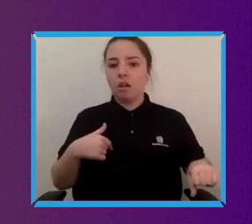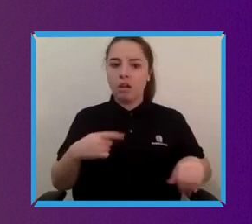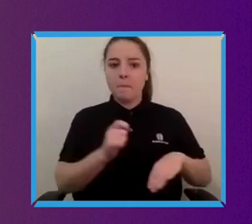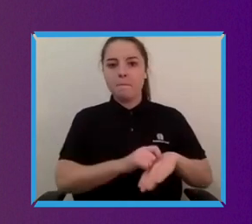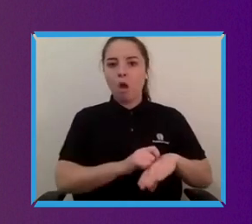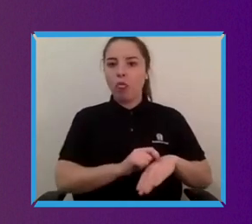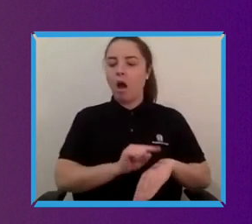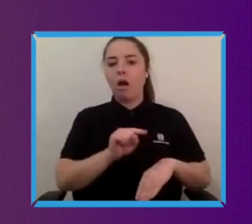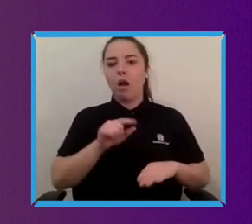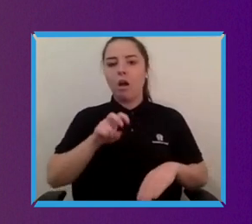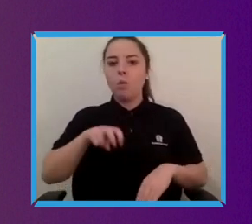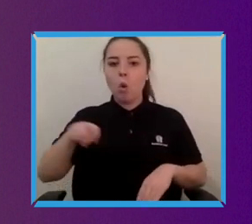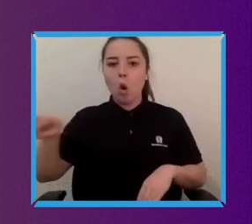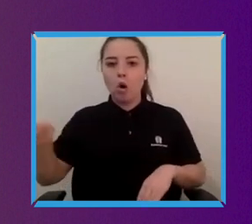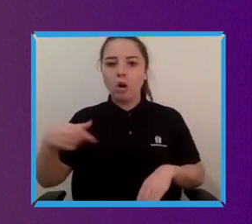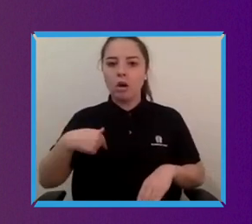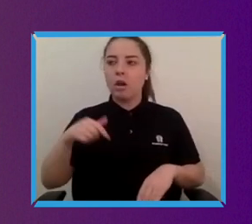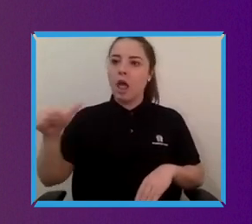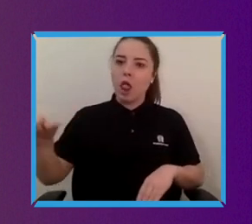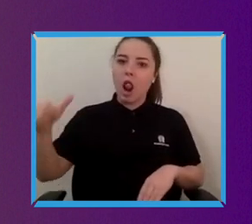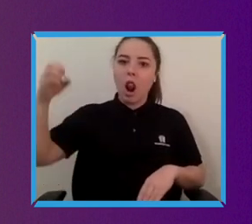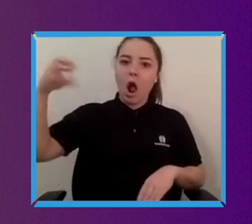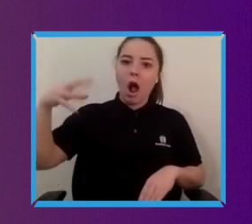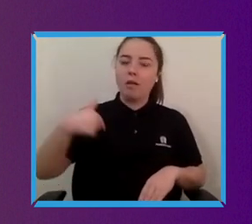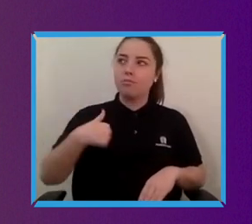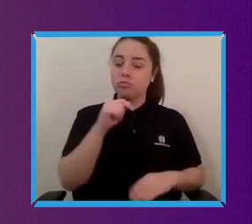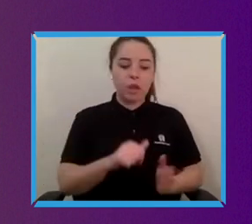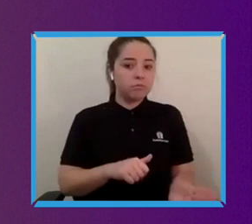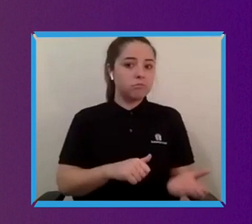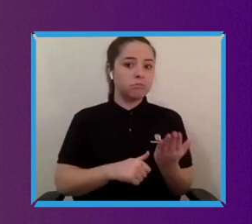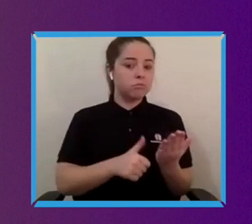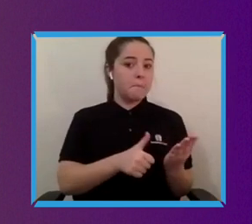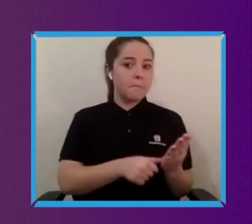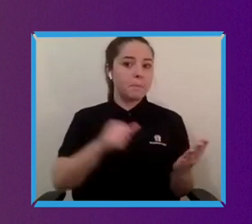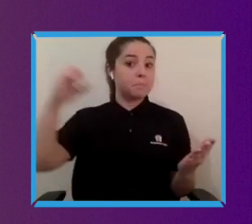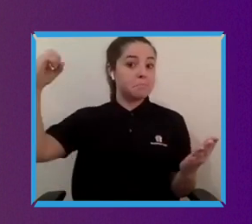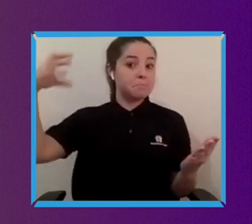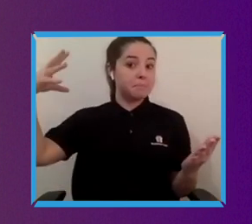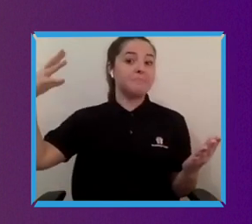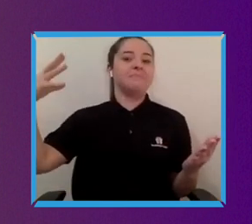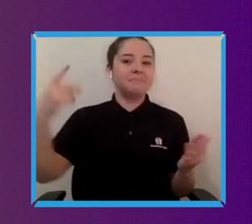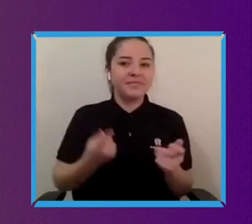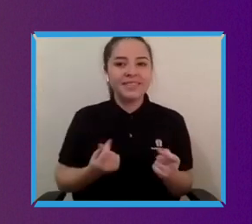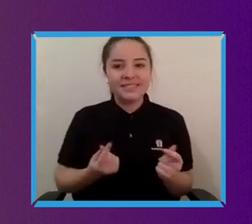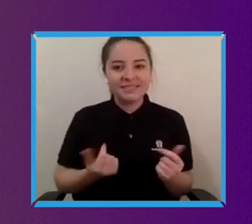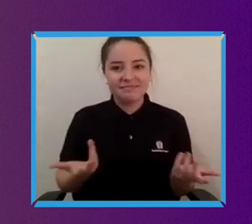to switch the lights on you can just use your alexa so it's a great like you know it's a great stepping stone.